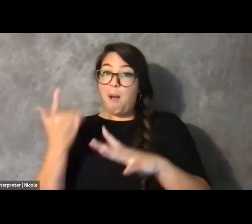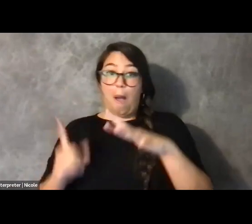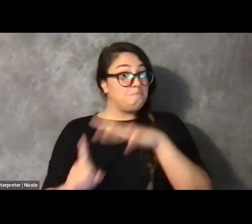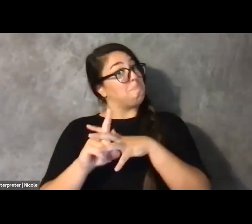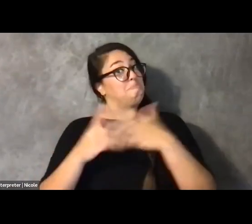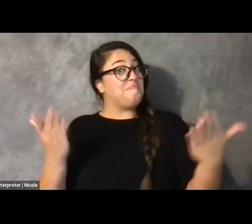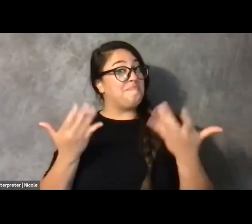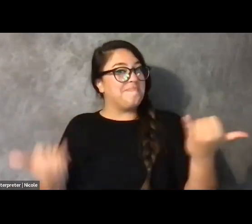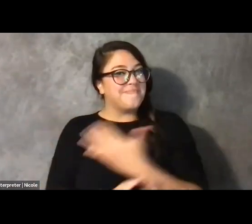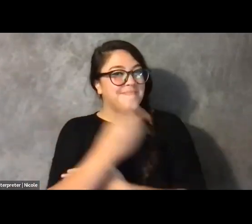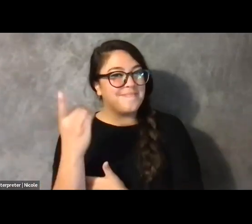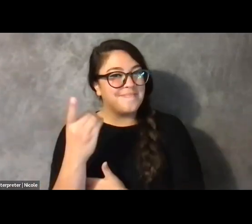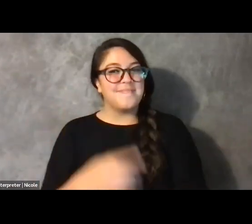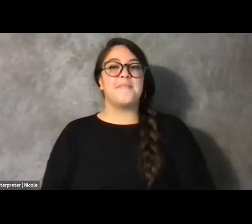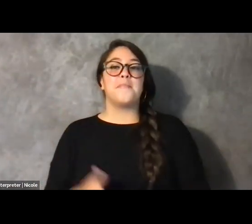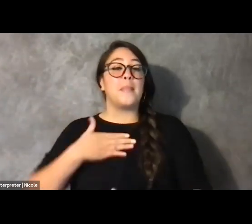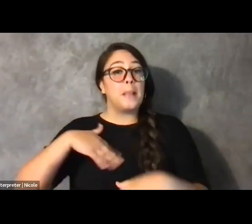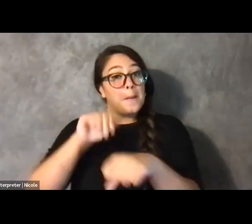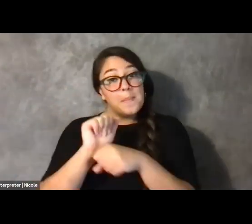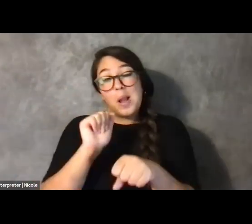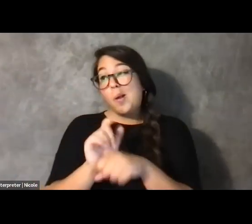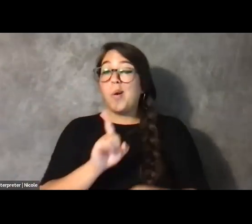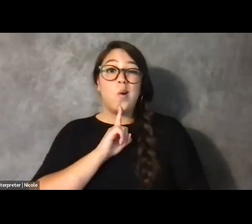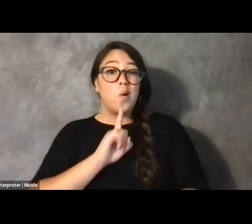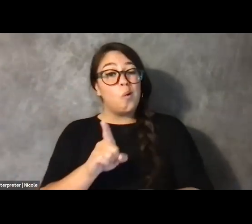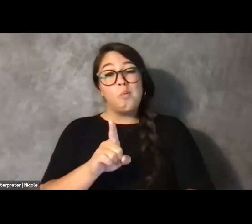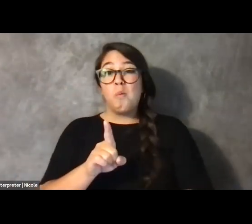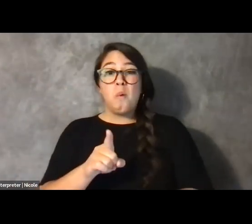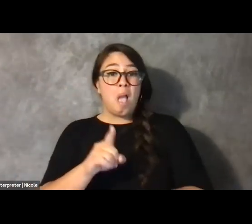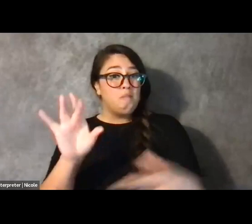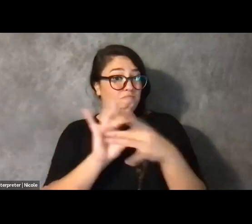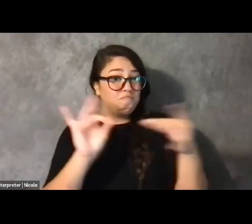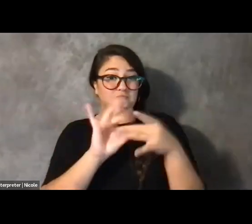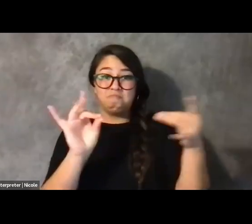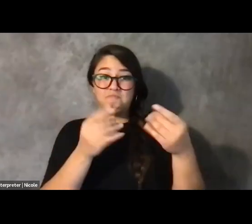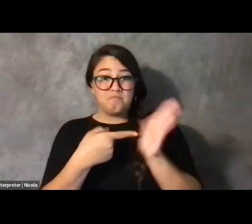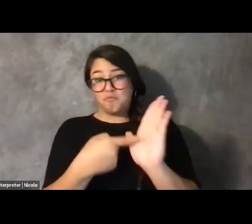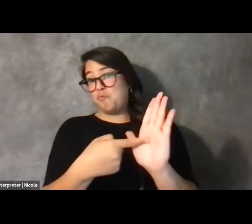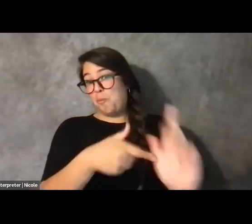My work pretty much speaks for itself, and it's quite a few slides,